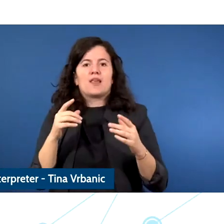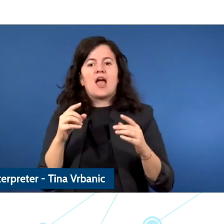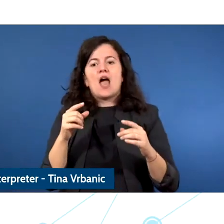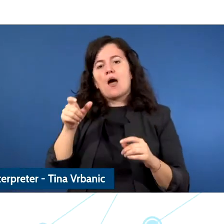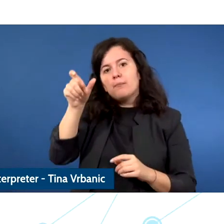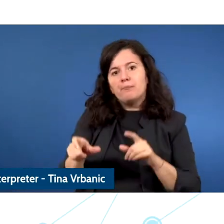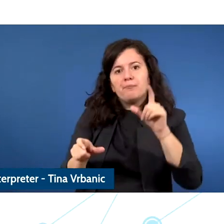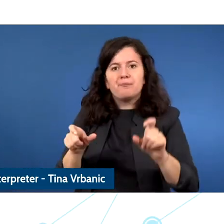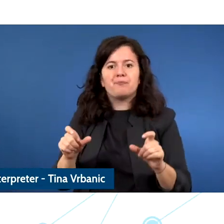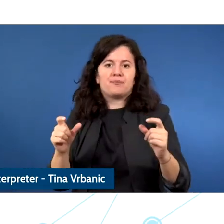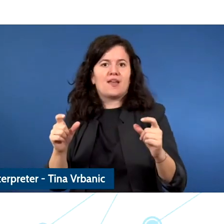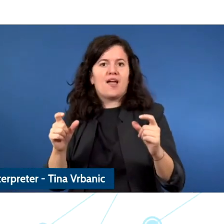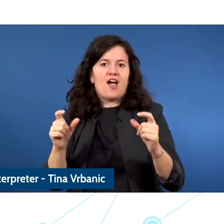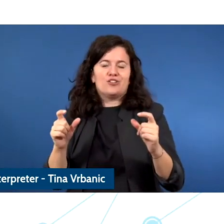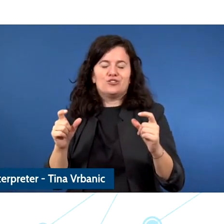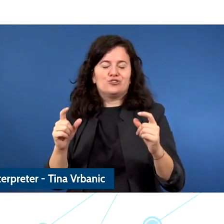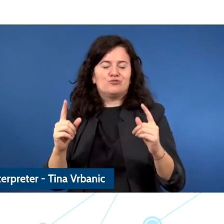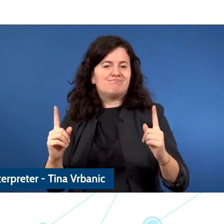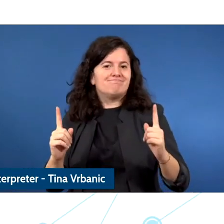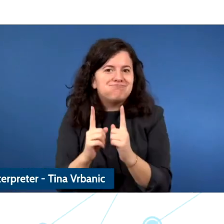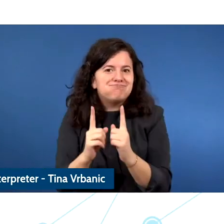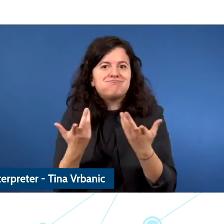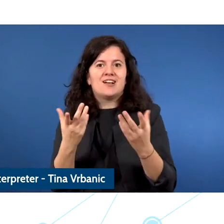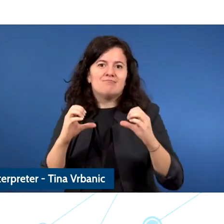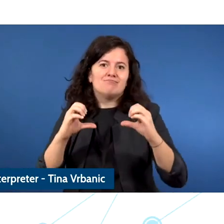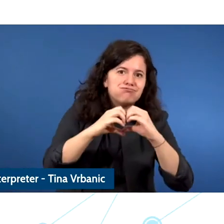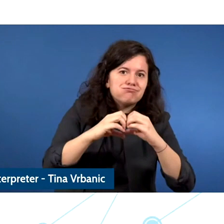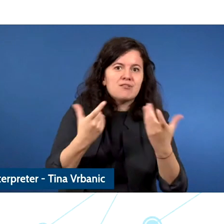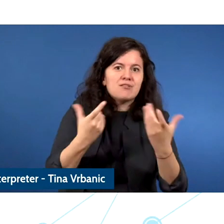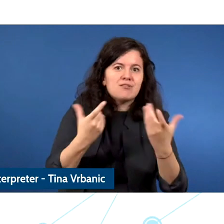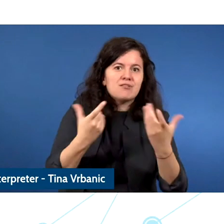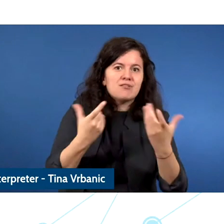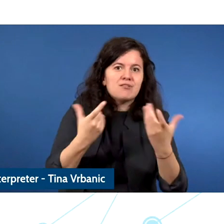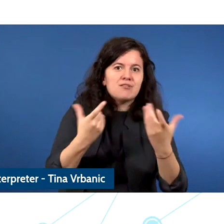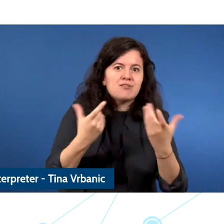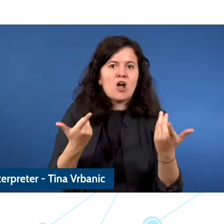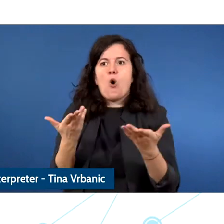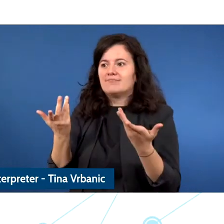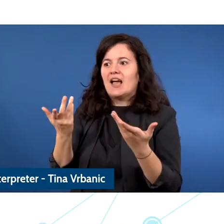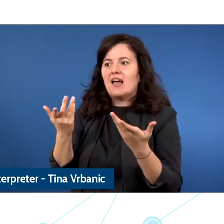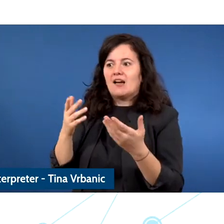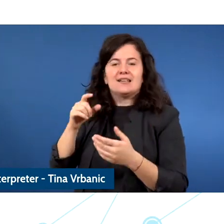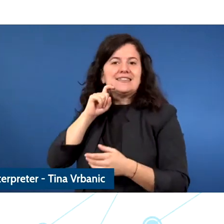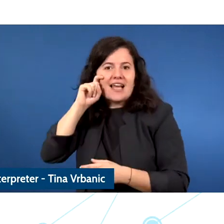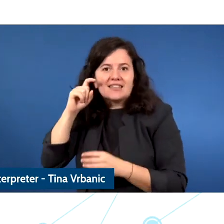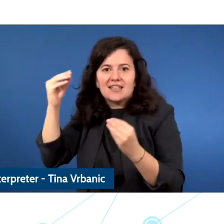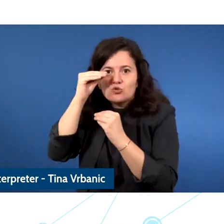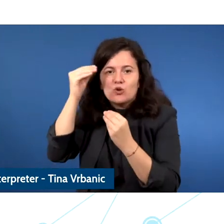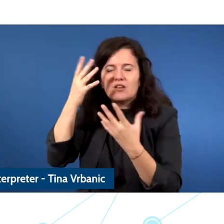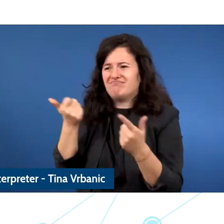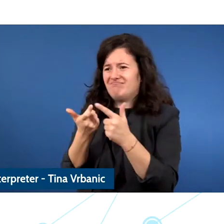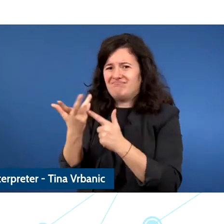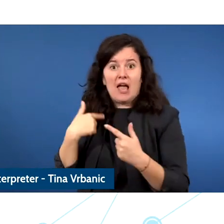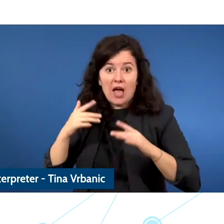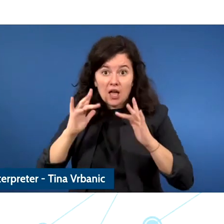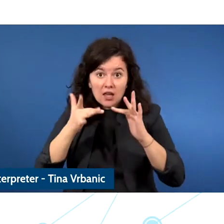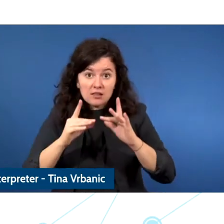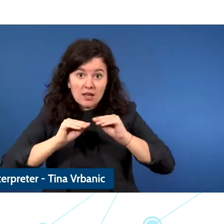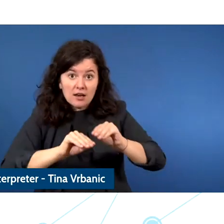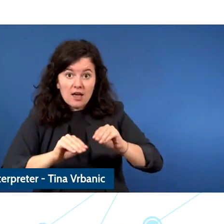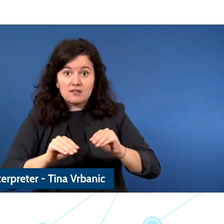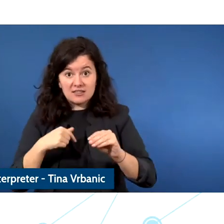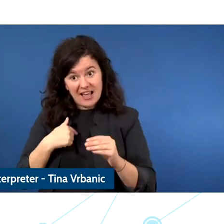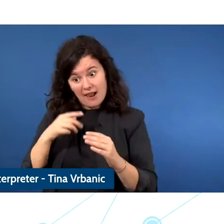Sex and educational should not be provided to children overt internet